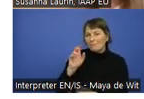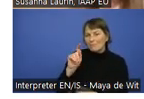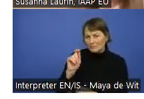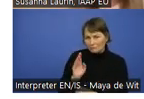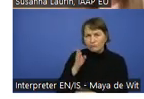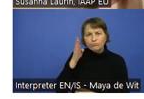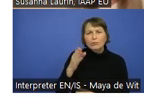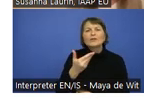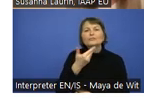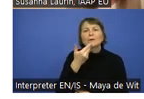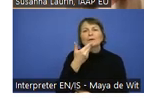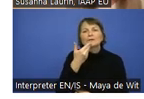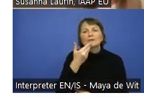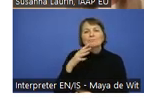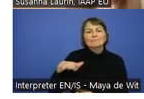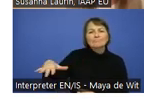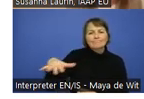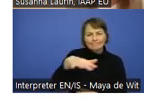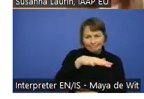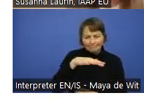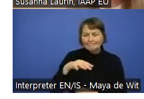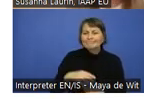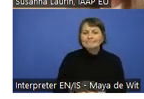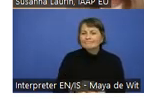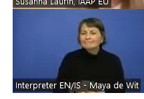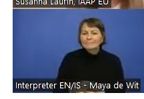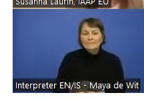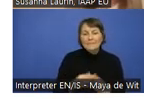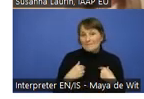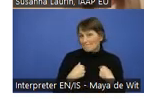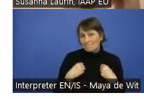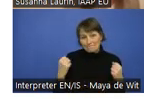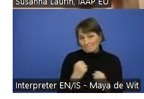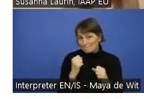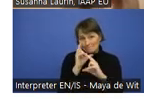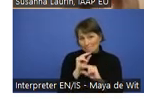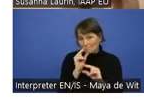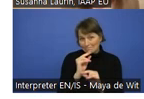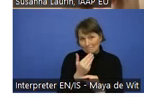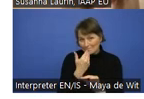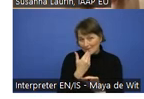the Czech audience where we do not unfortunately speak in Czech because none of us can do that.